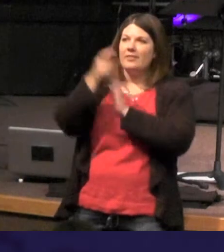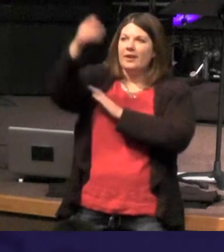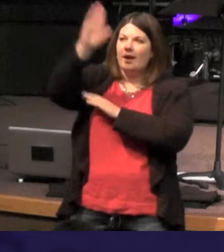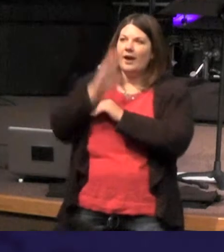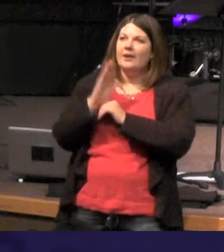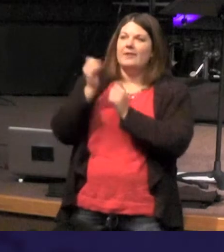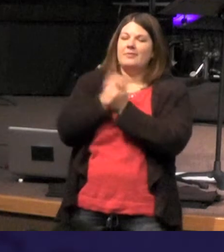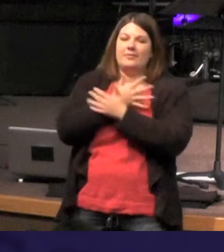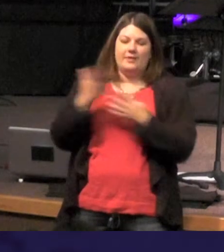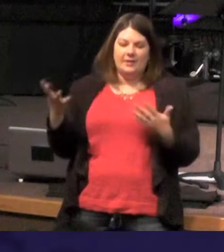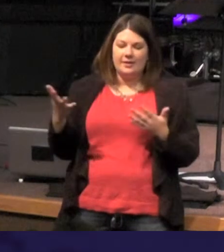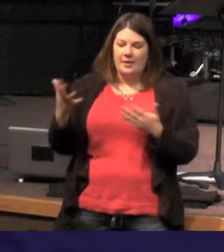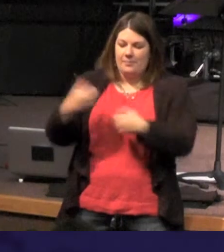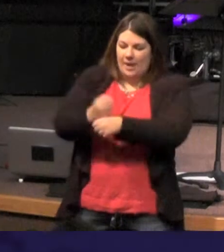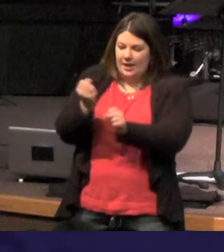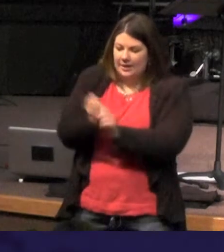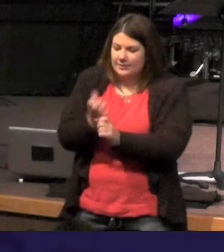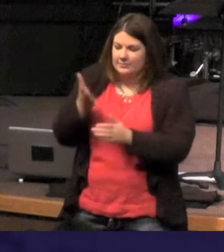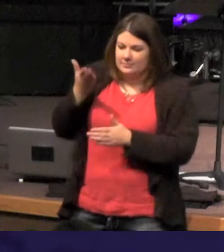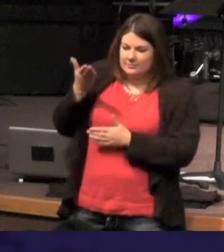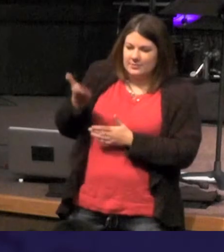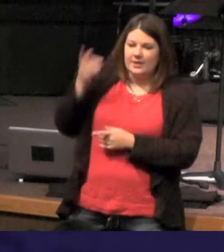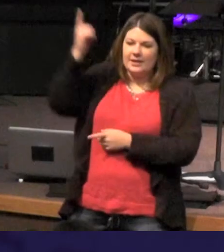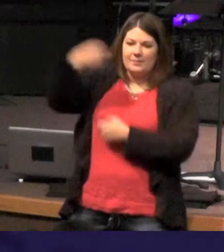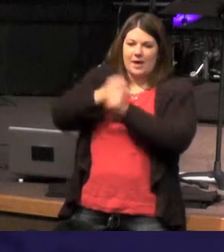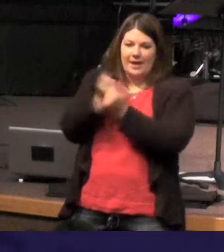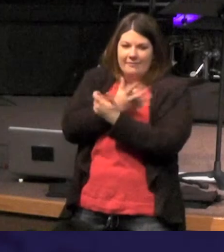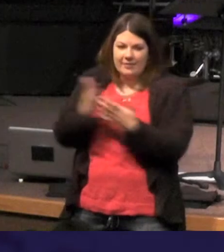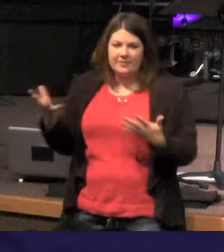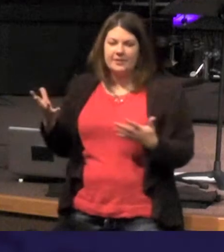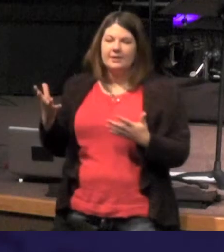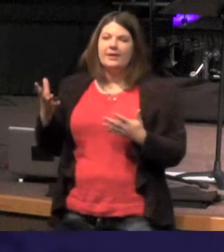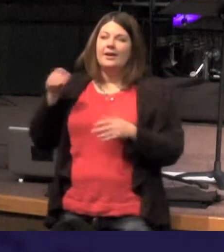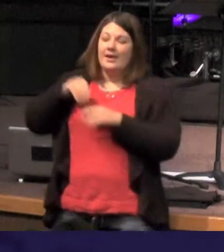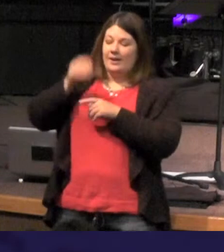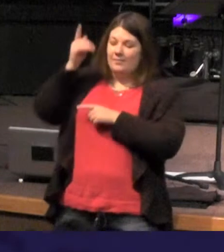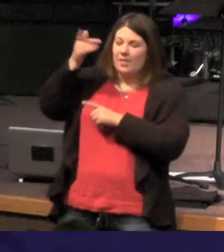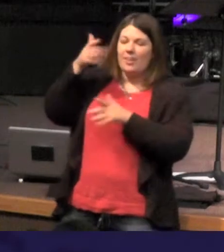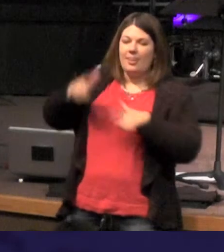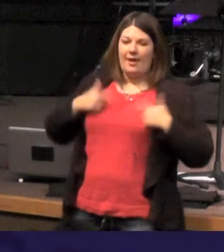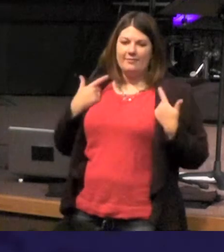was not any thing made that was made In Him was life and the life was the light of men